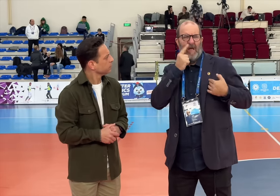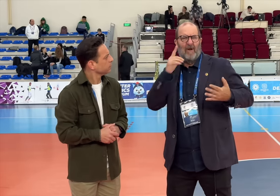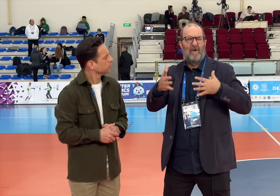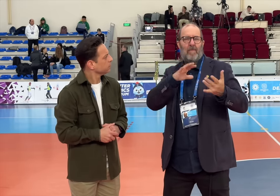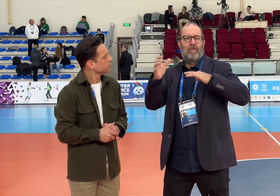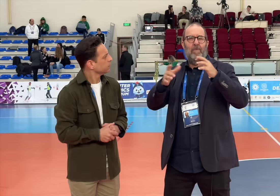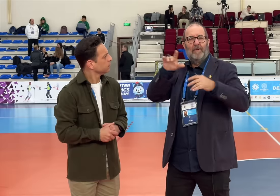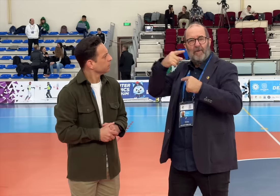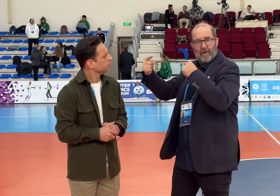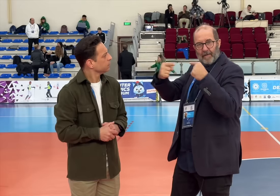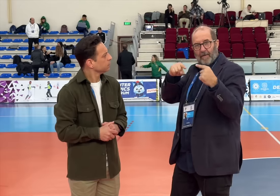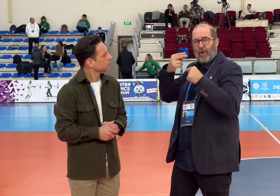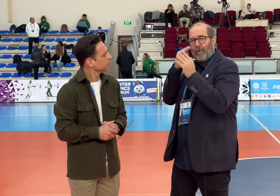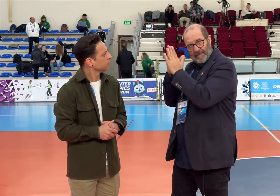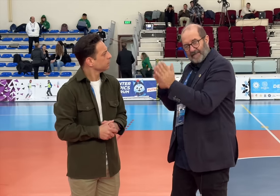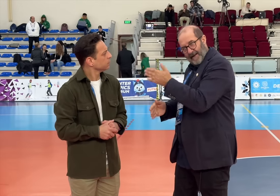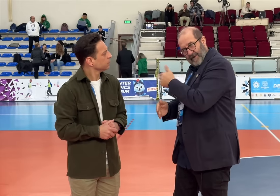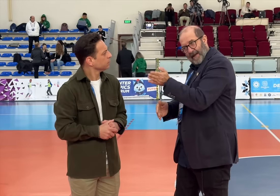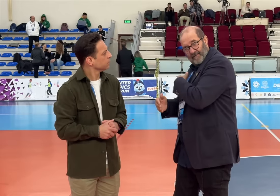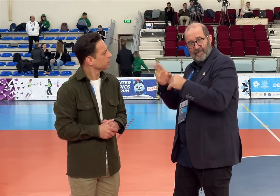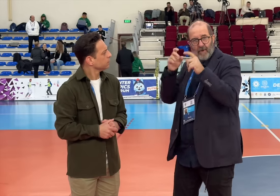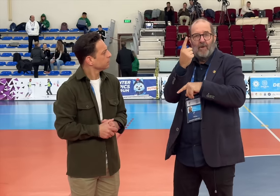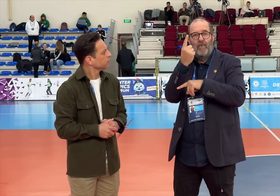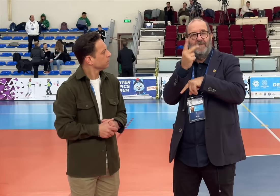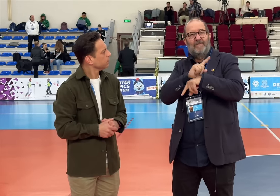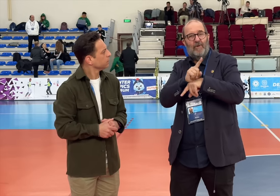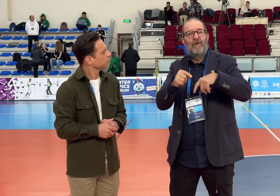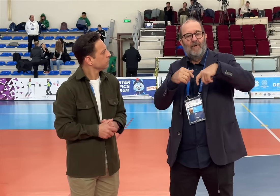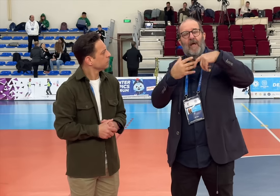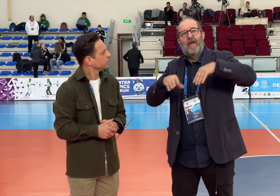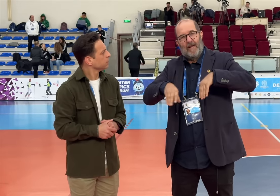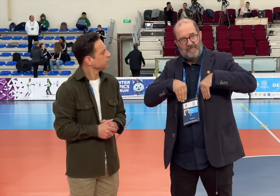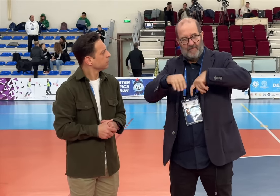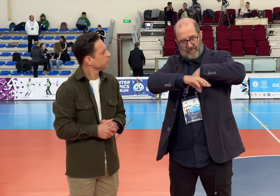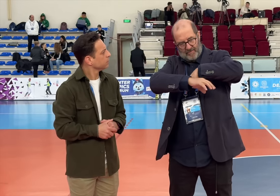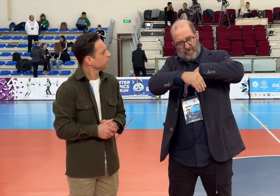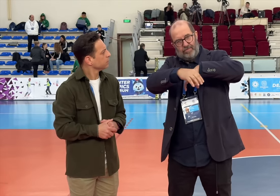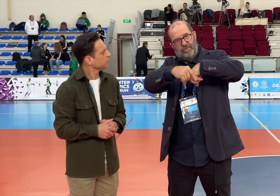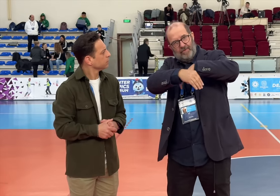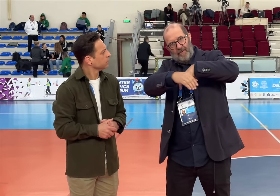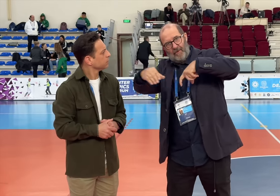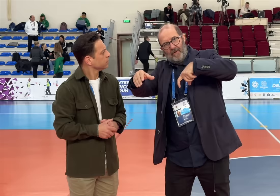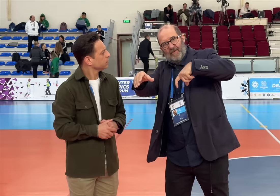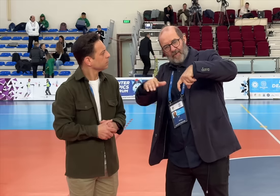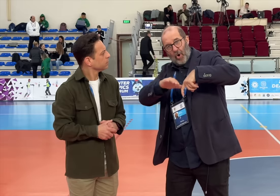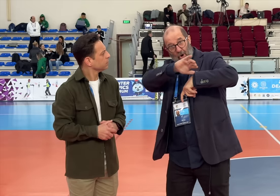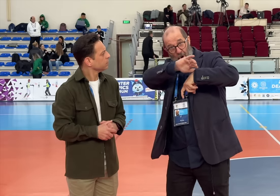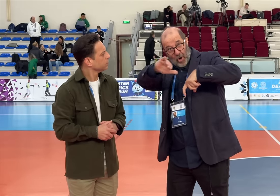the stands. There was shouting between Spain and Brazil. A racist